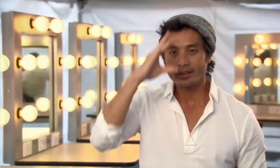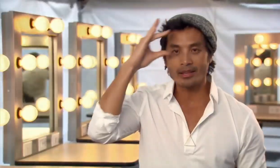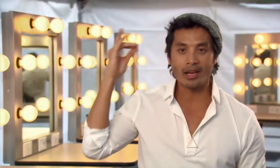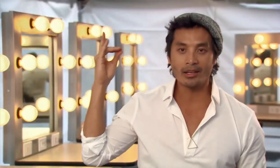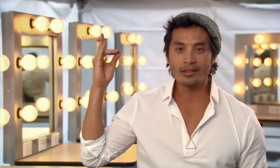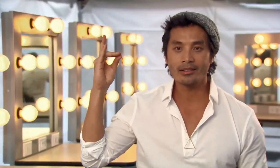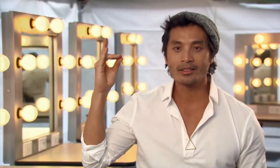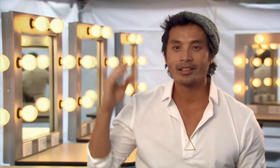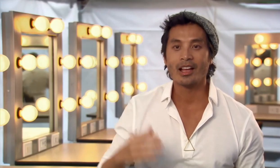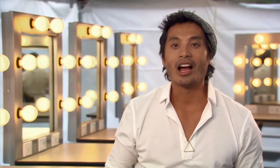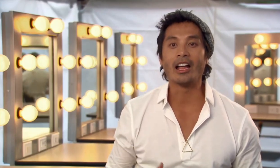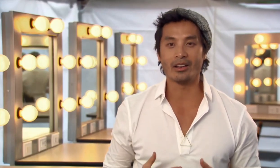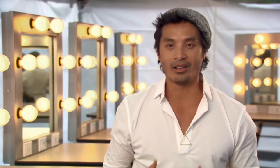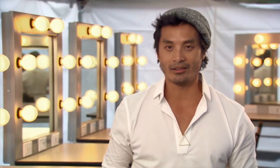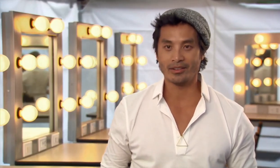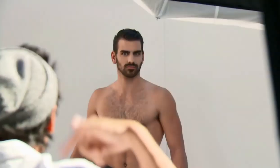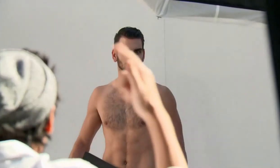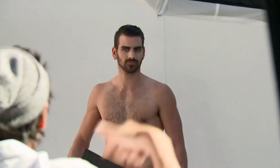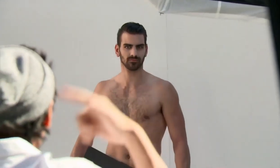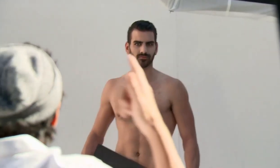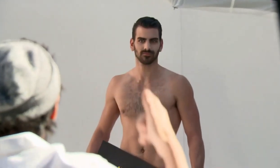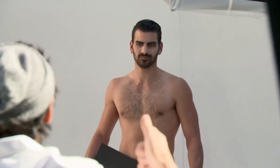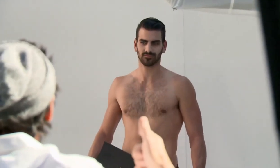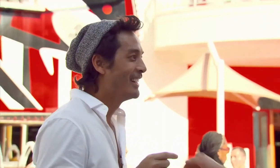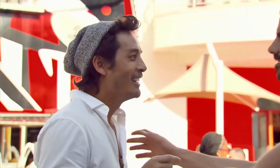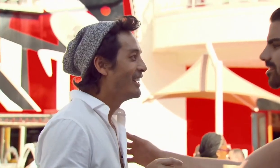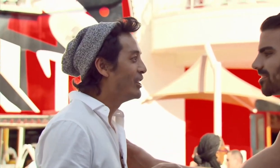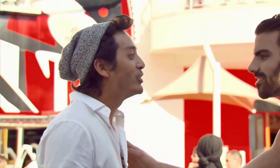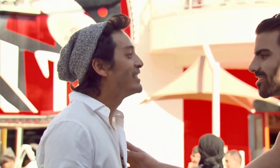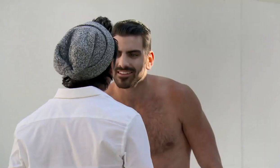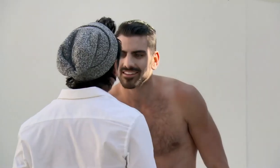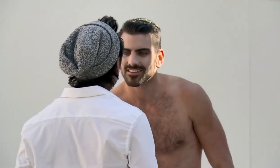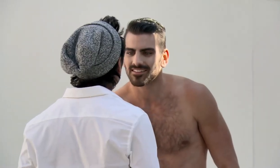Nyle, I love He can't hear me, but he's the best listener